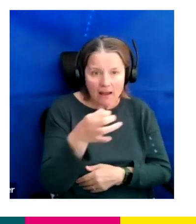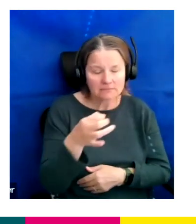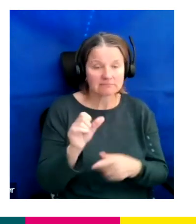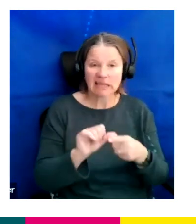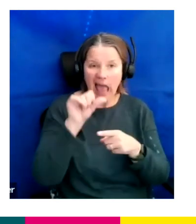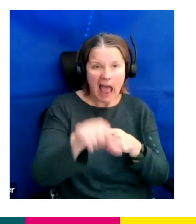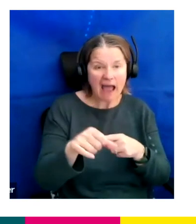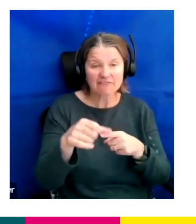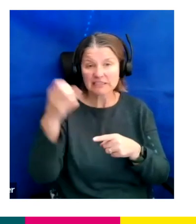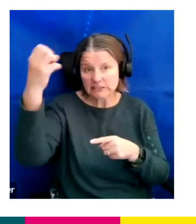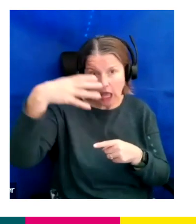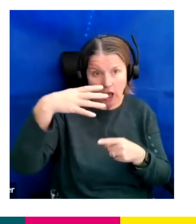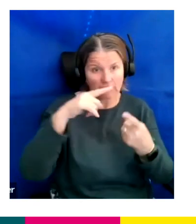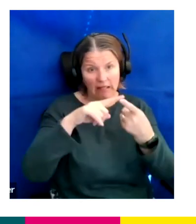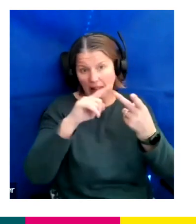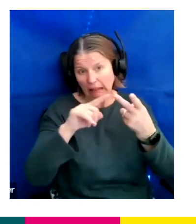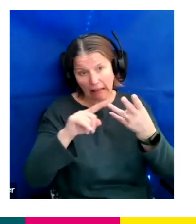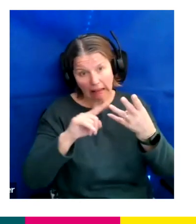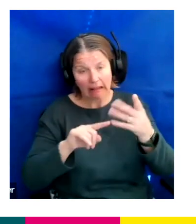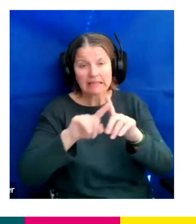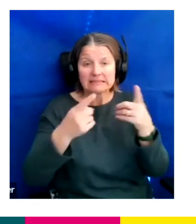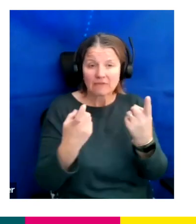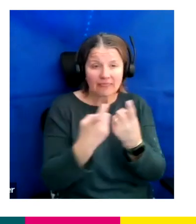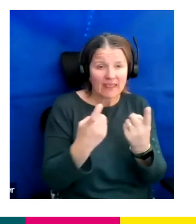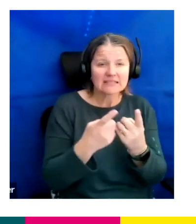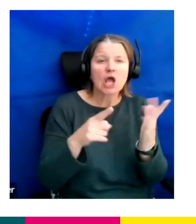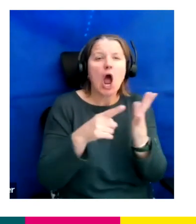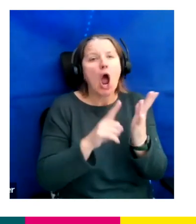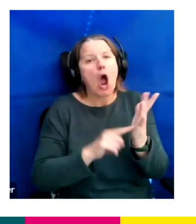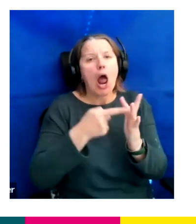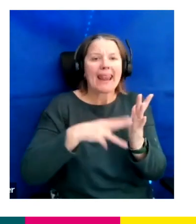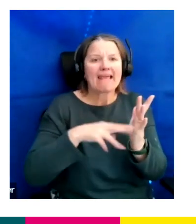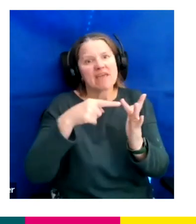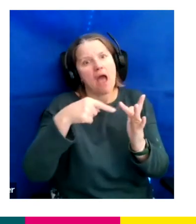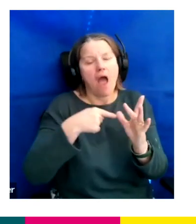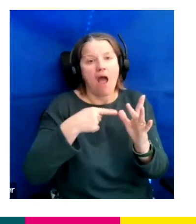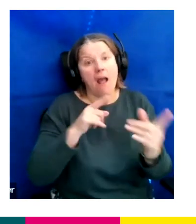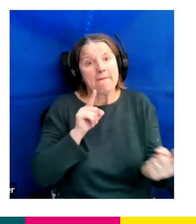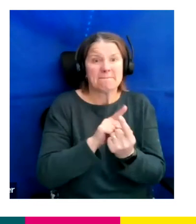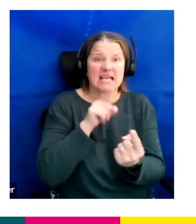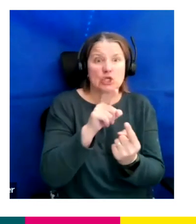the Love Island spinoff shows like Olivia meets Her Match and yeah, many, many more.